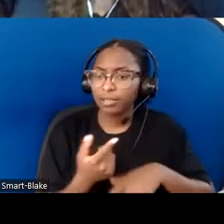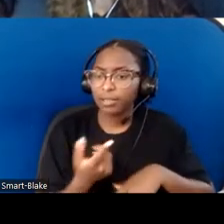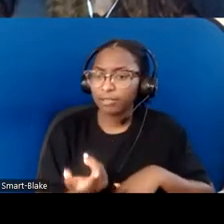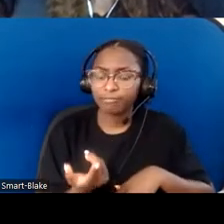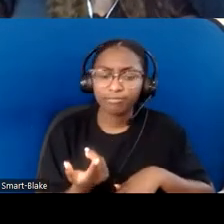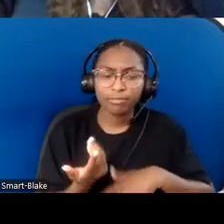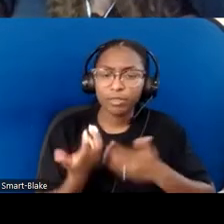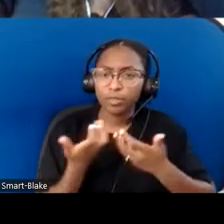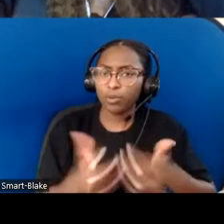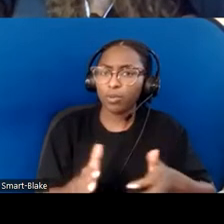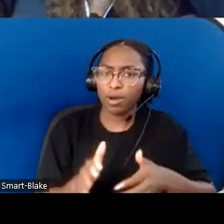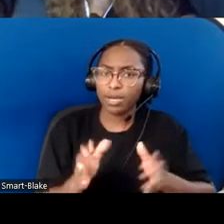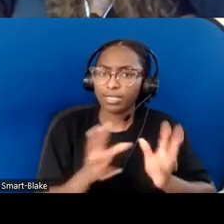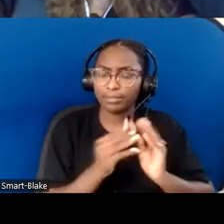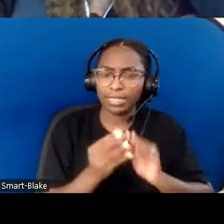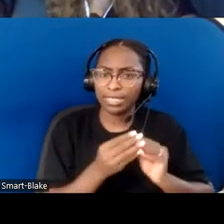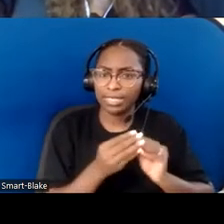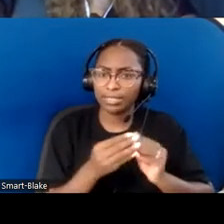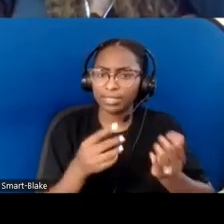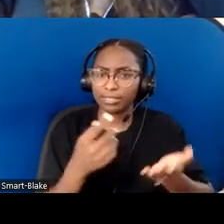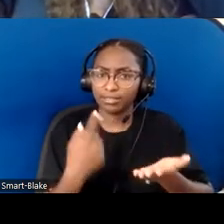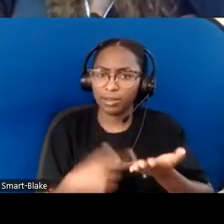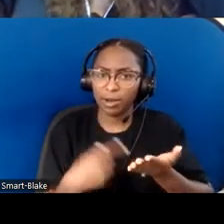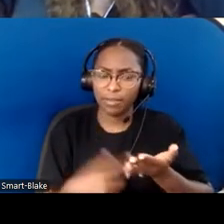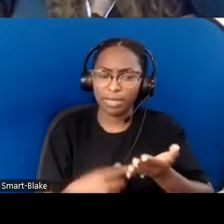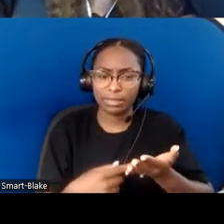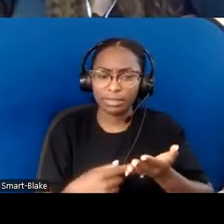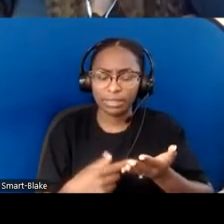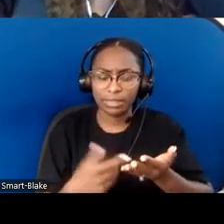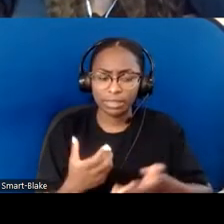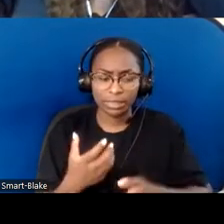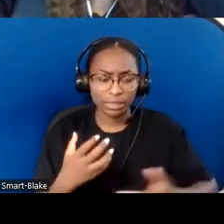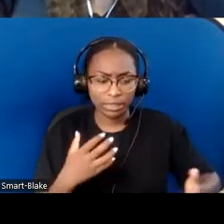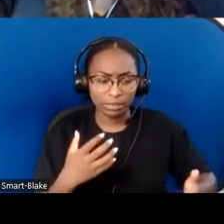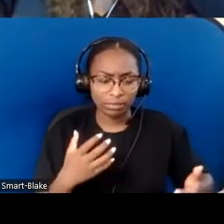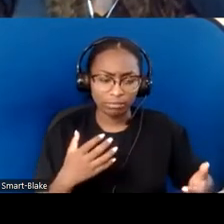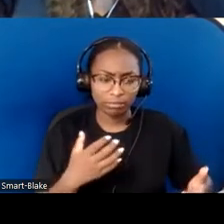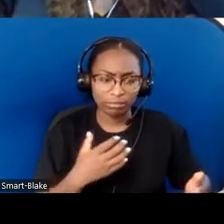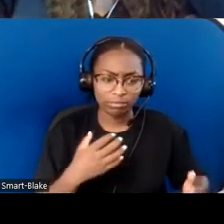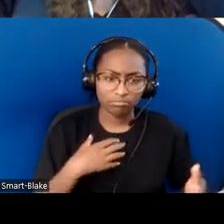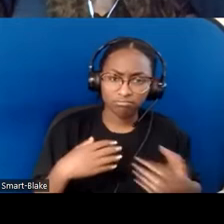"Okay, well, this is still a problem; this didn't happen." If we're going to change the culture and system